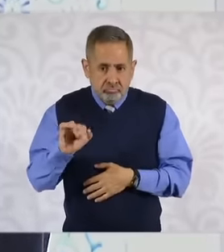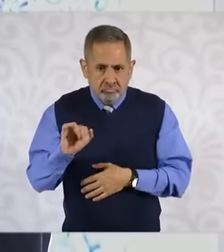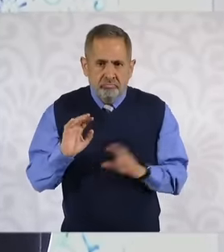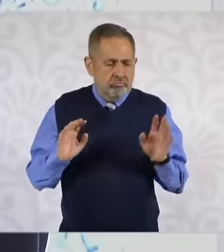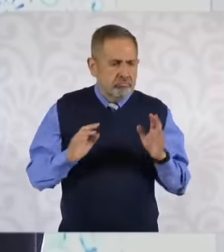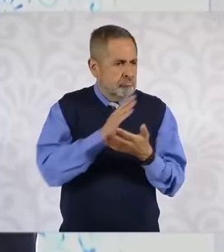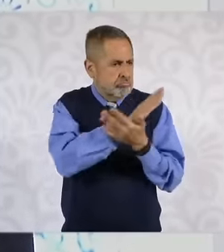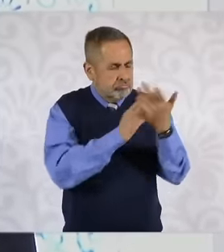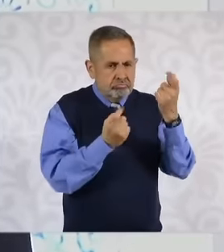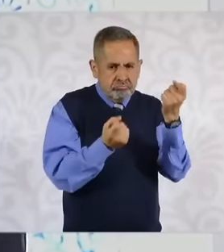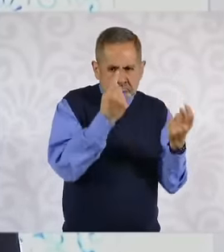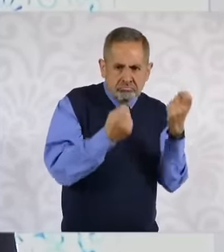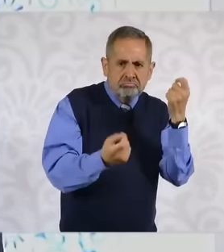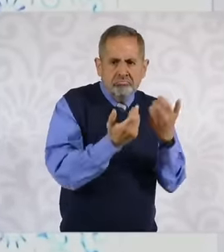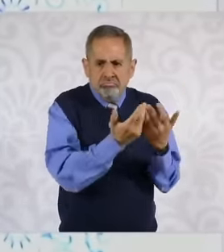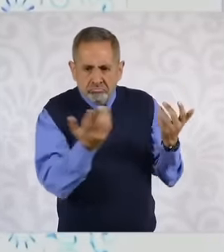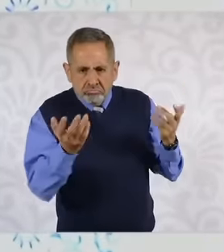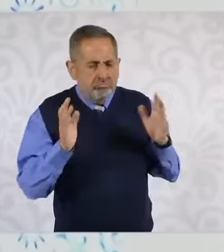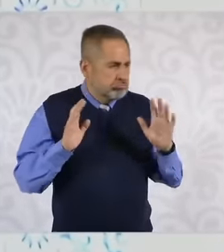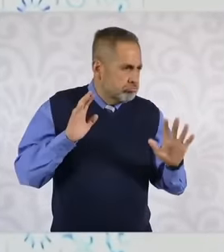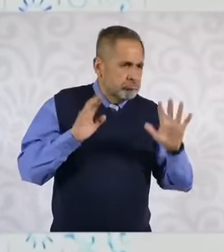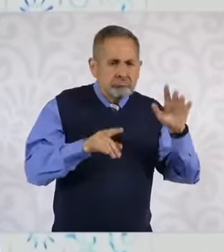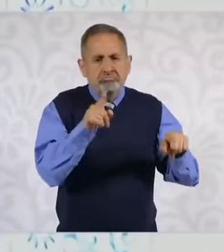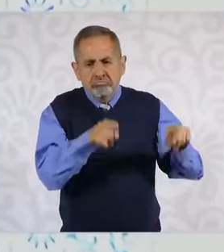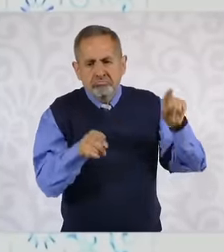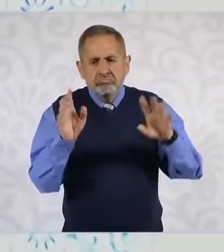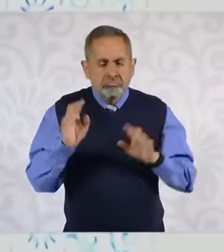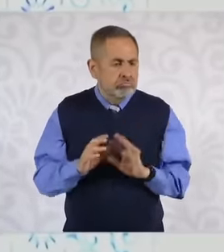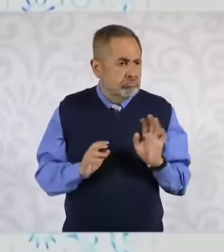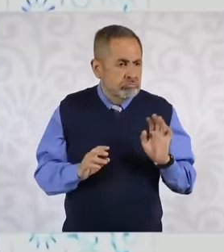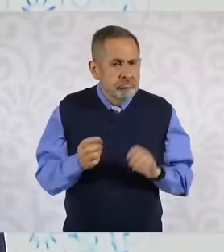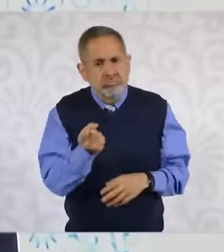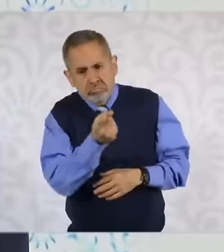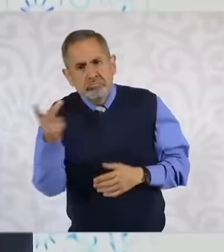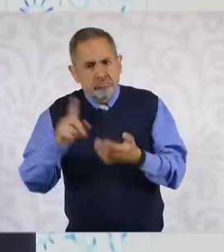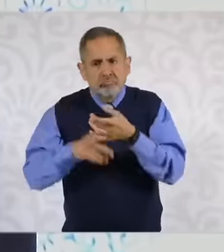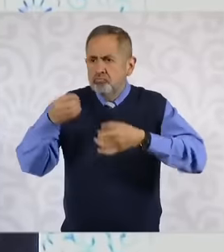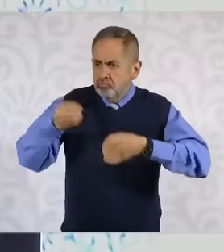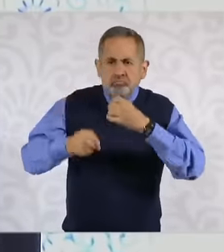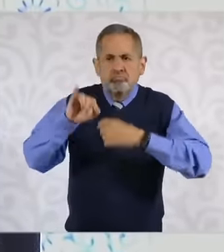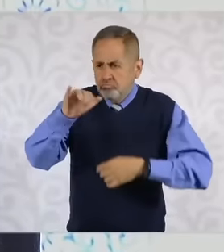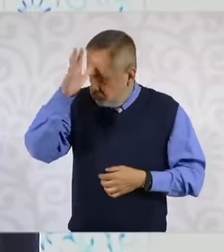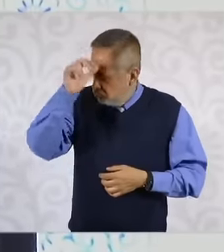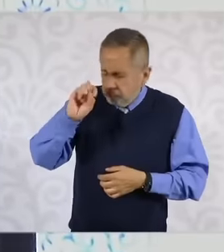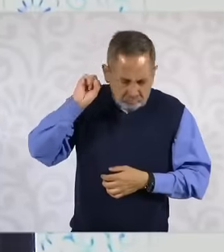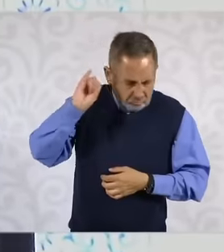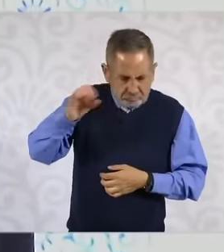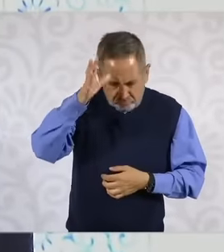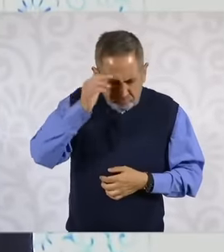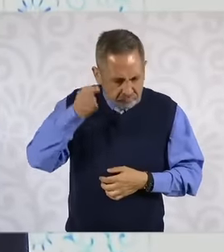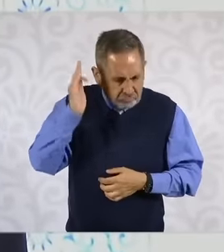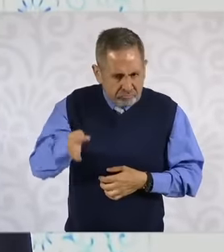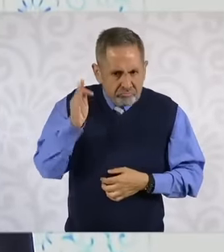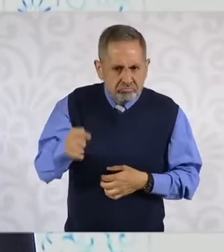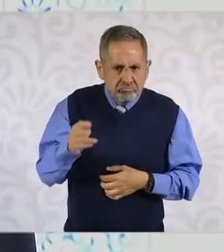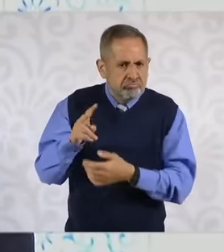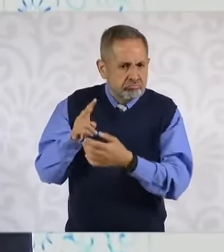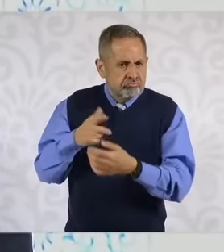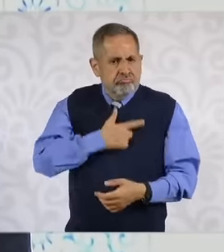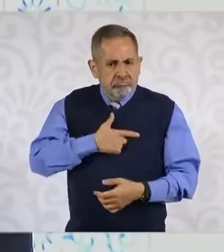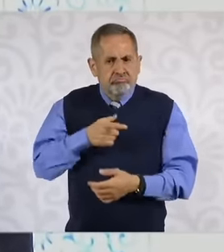or all the judges are against there are those who are in favor So well, what